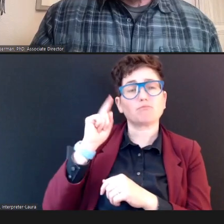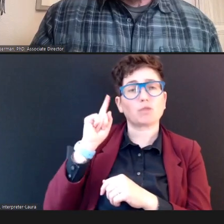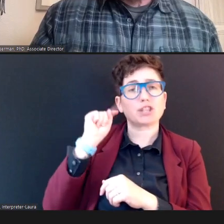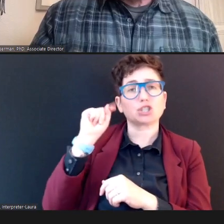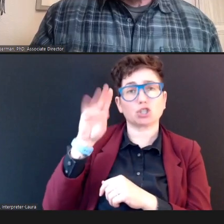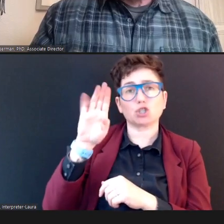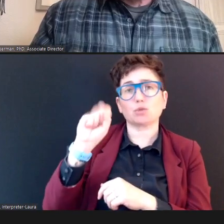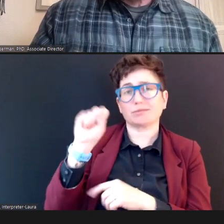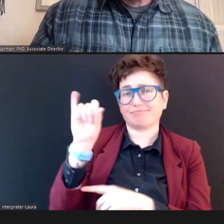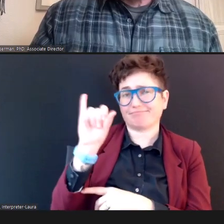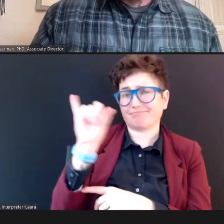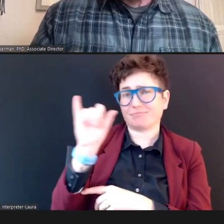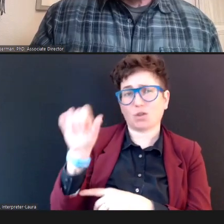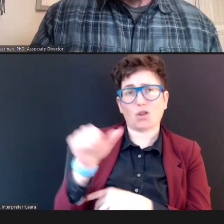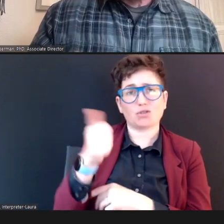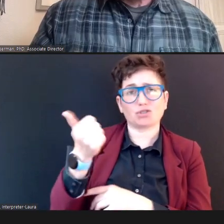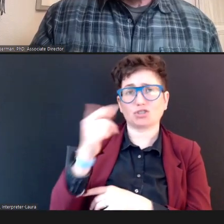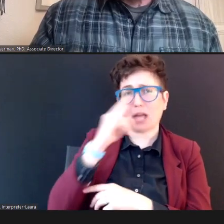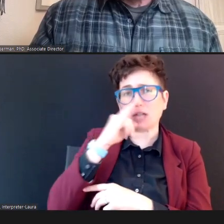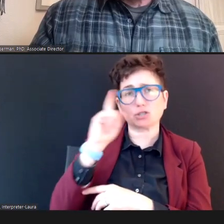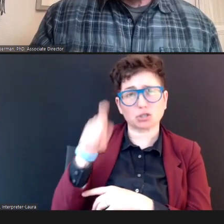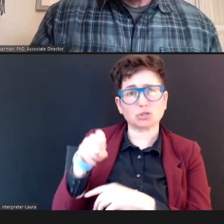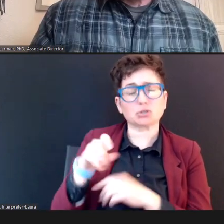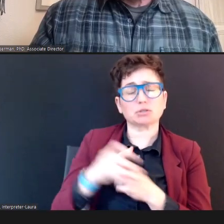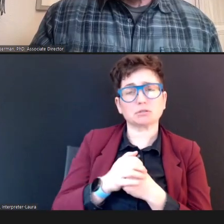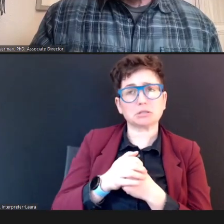child. I don't do anything special with fitting the probe, on the job, that